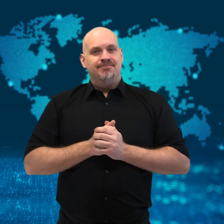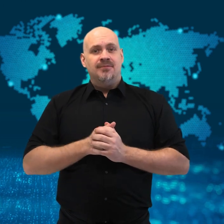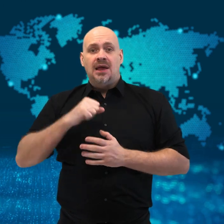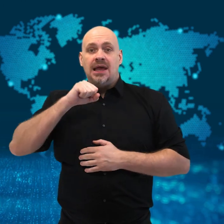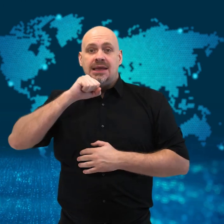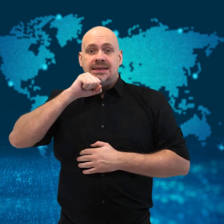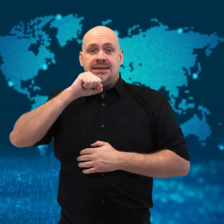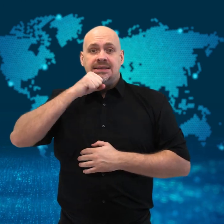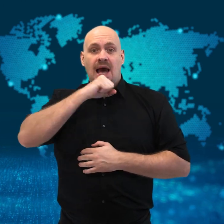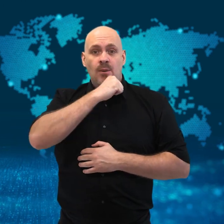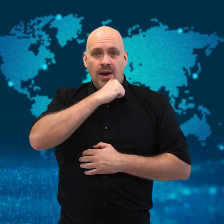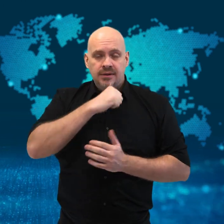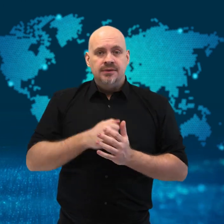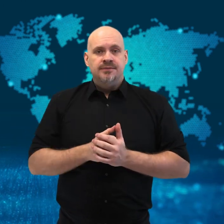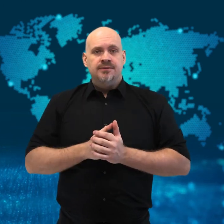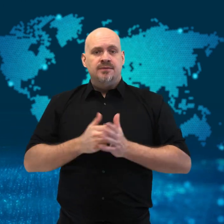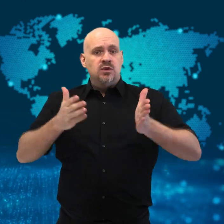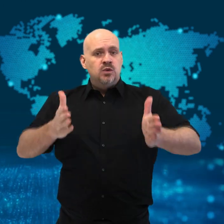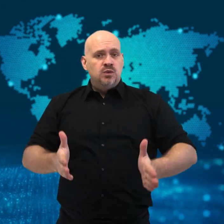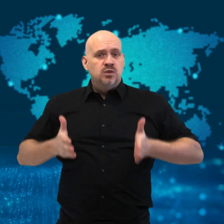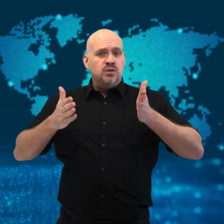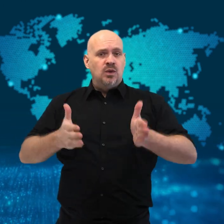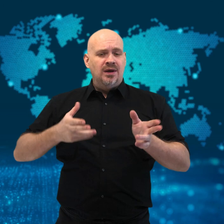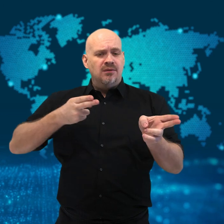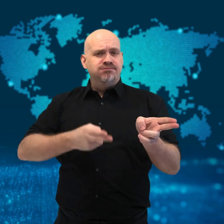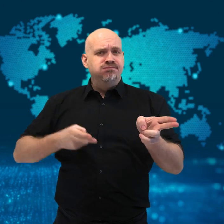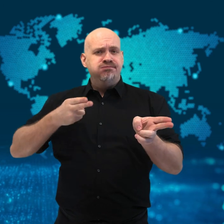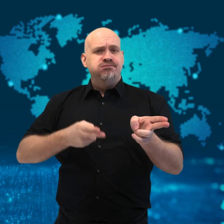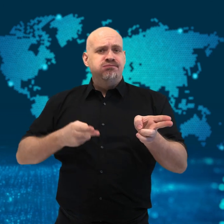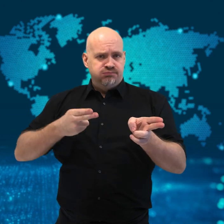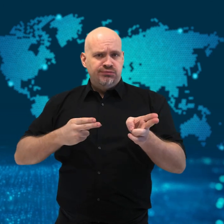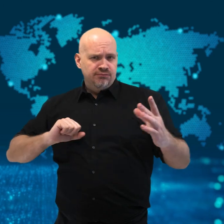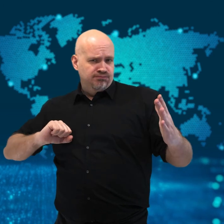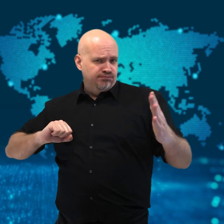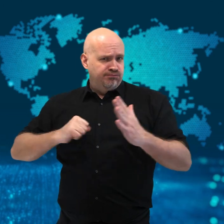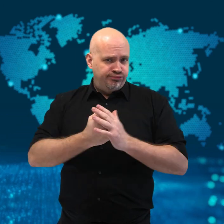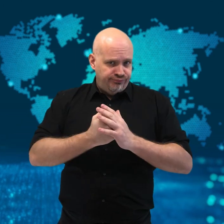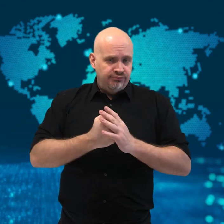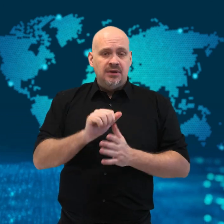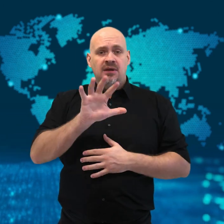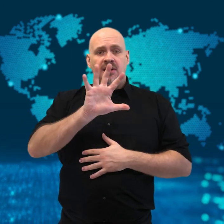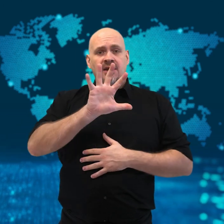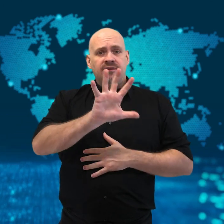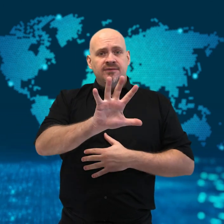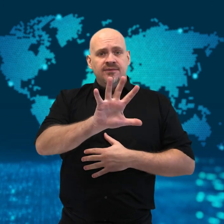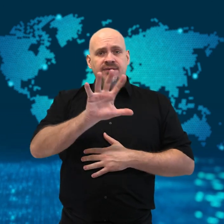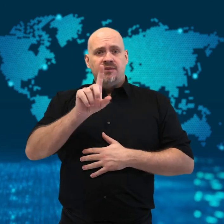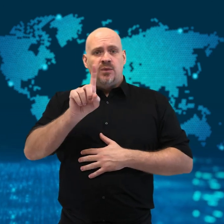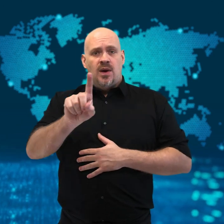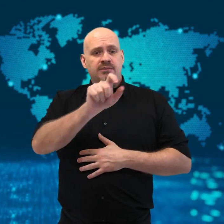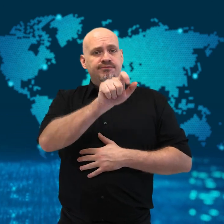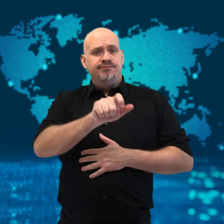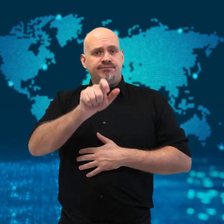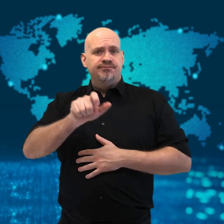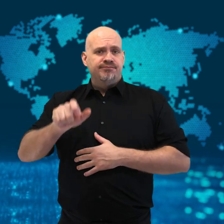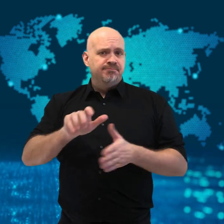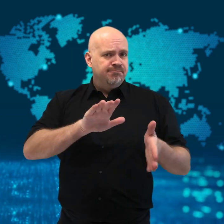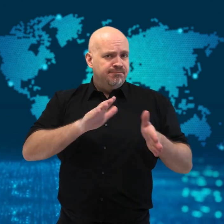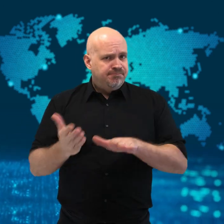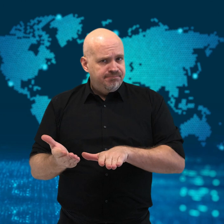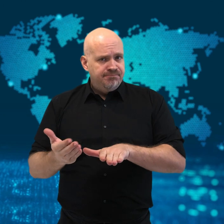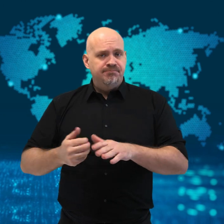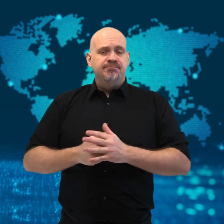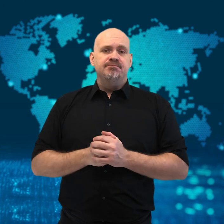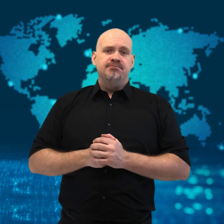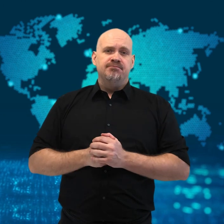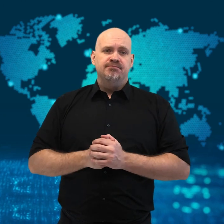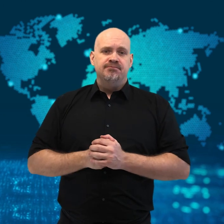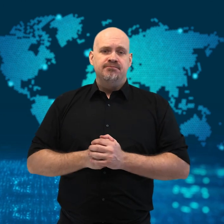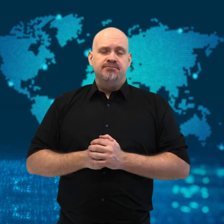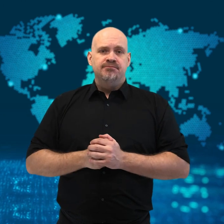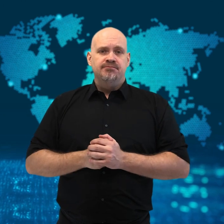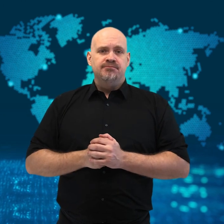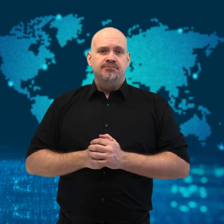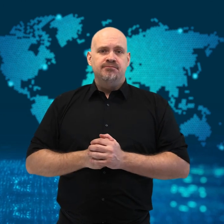Train crash kills 51 people.